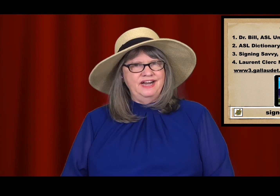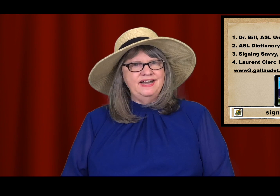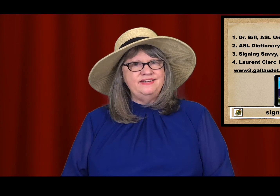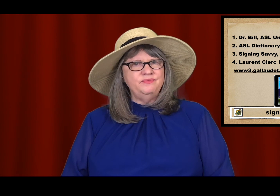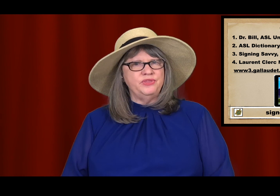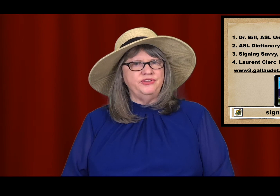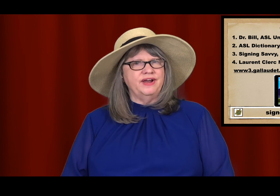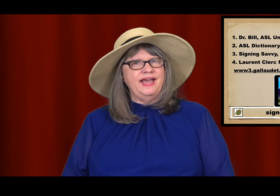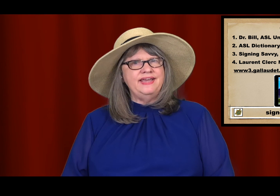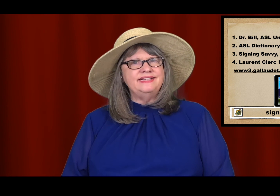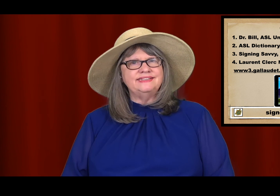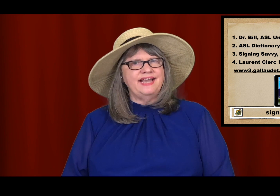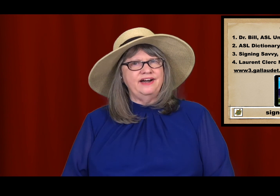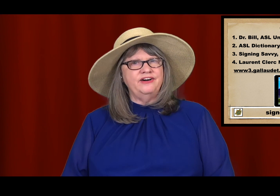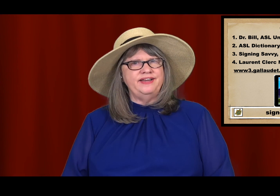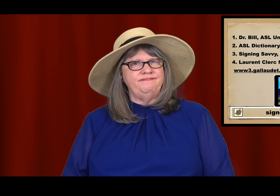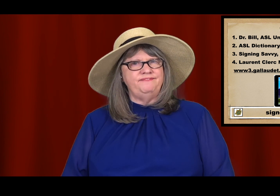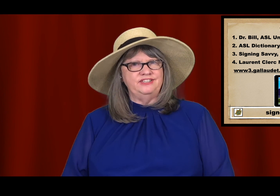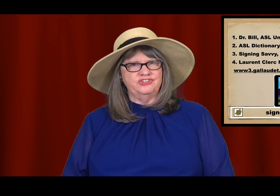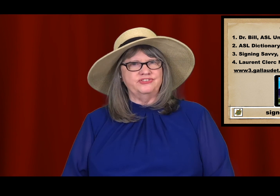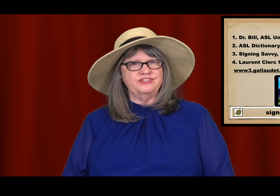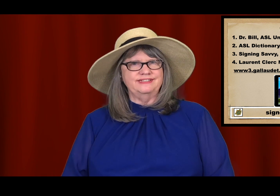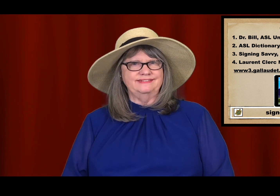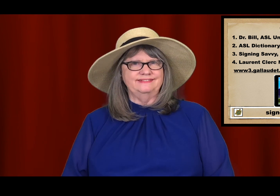Have fun with your ASL adventures! 🤙